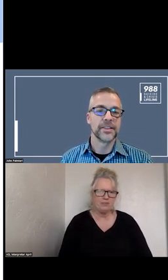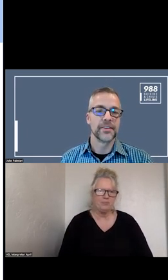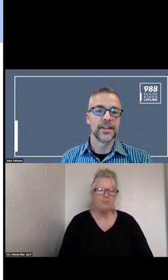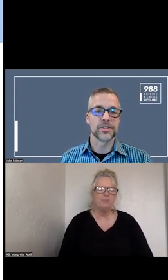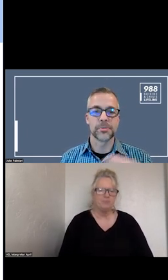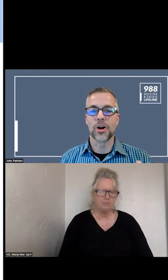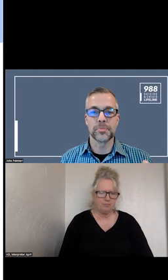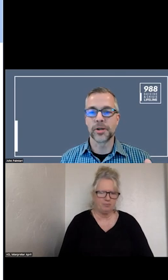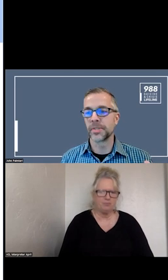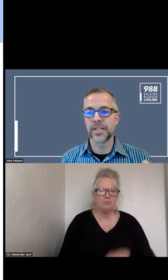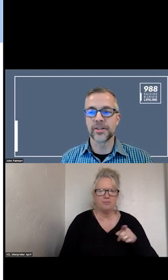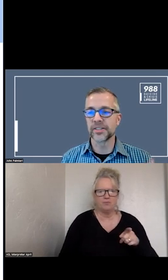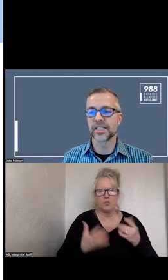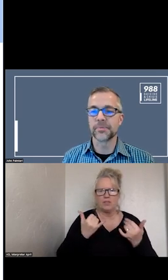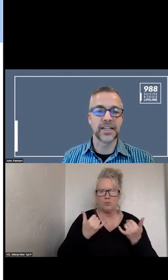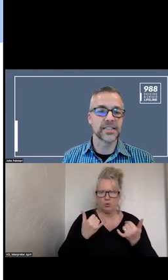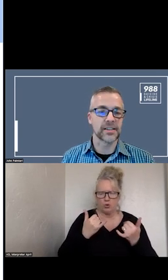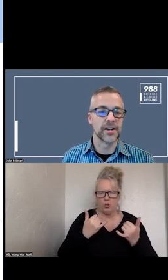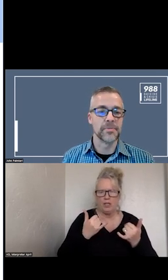HERE IS CURRENT PRINT MATERIALS AND THINGS TO COME.